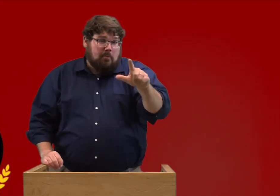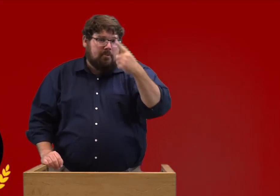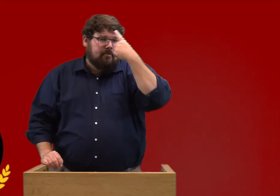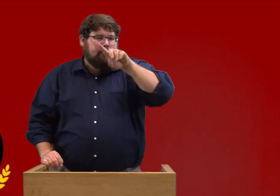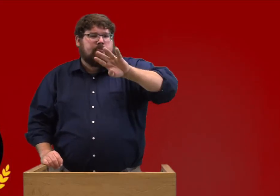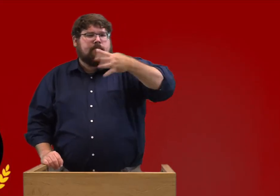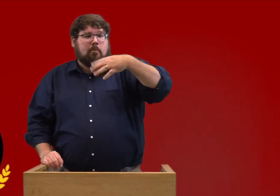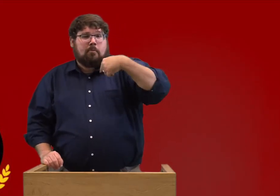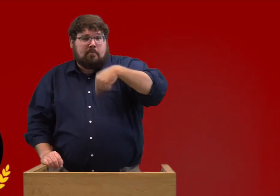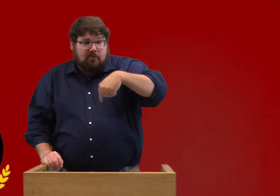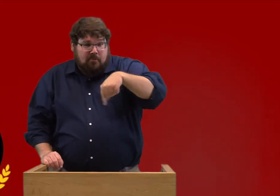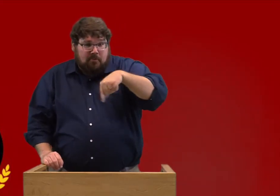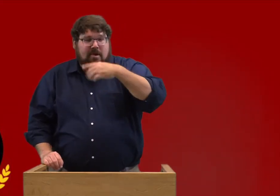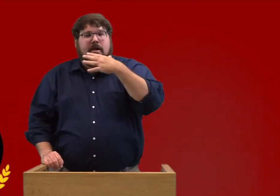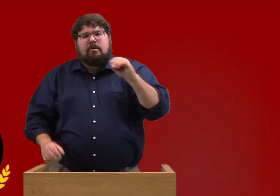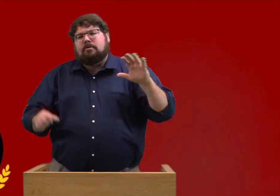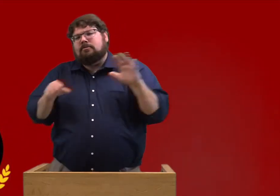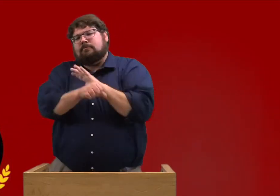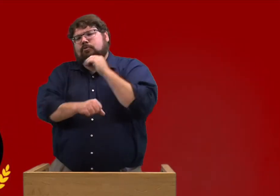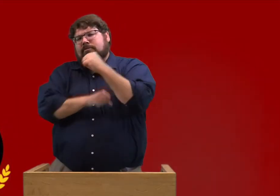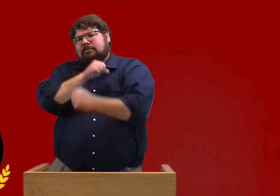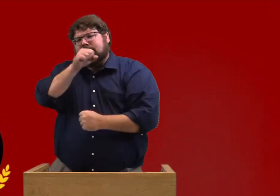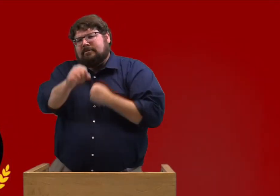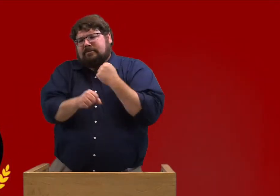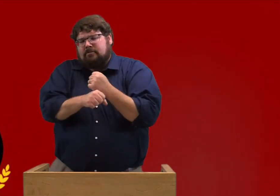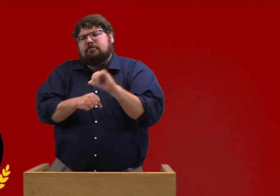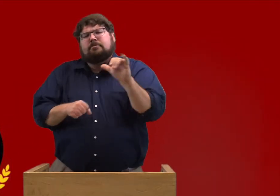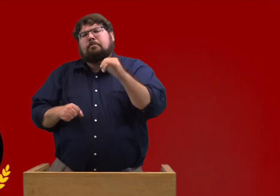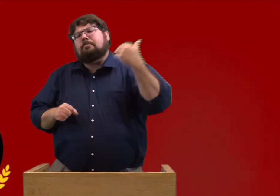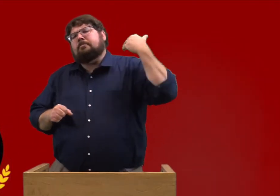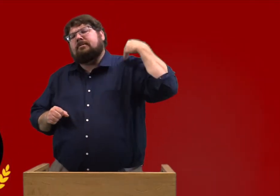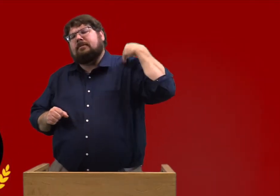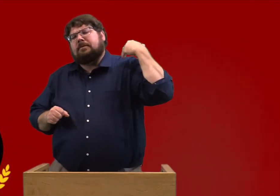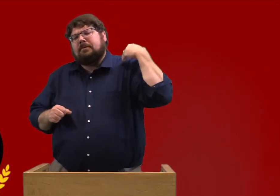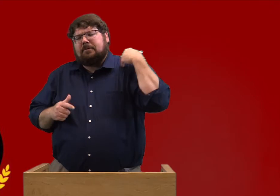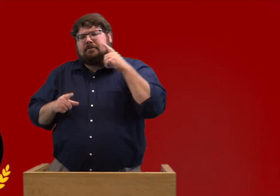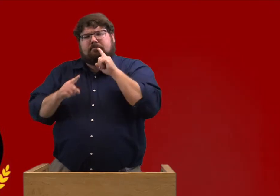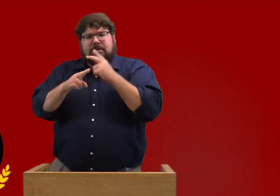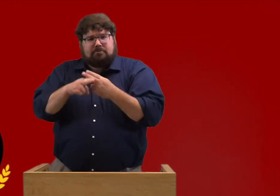Next is honor roll for fourth quarter and for the full year.